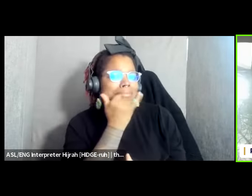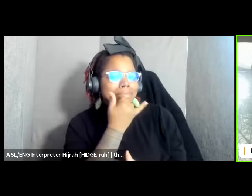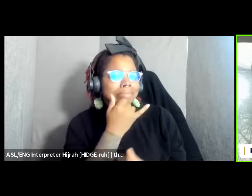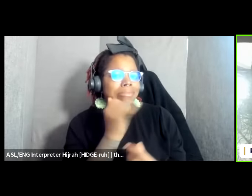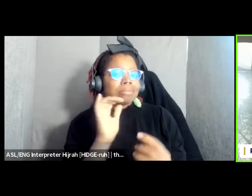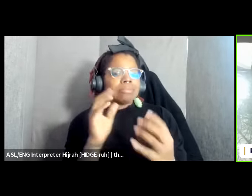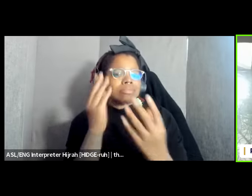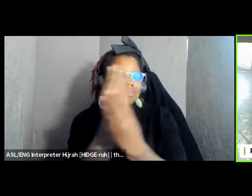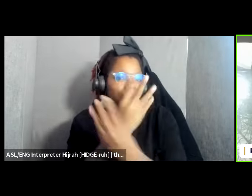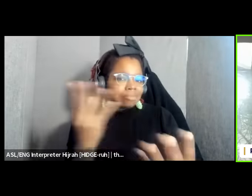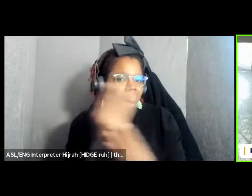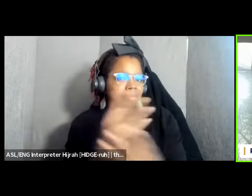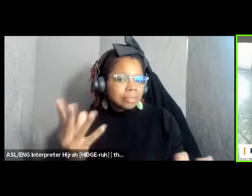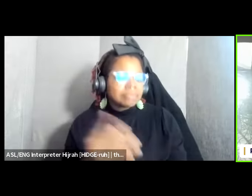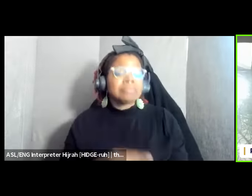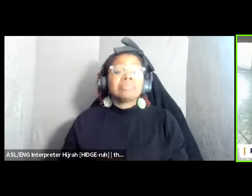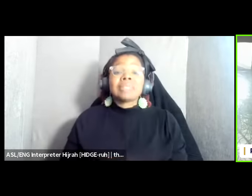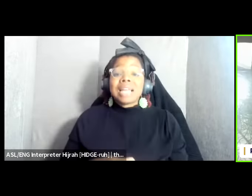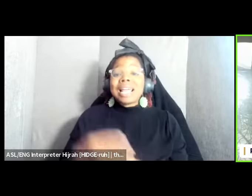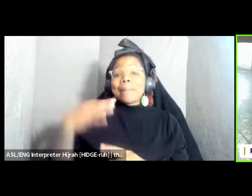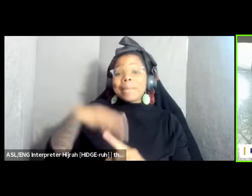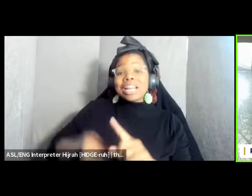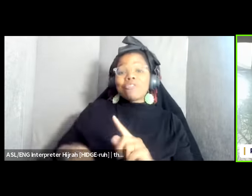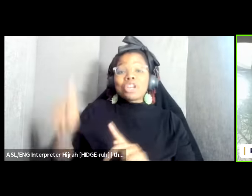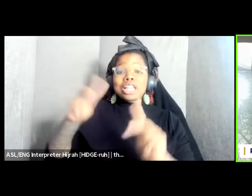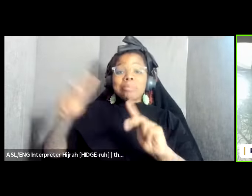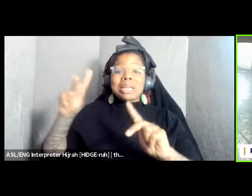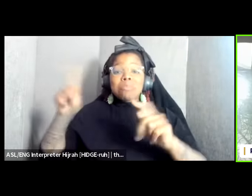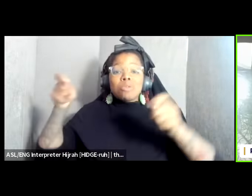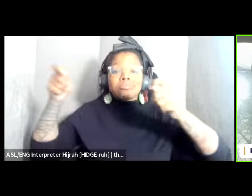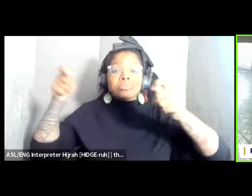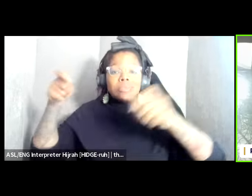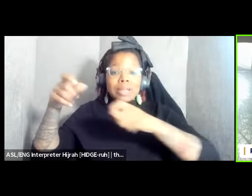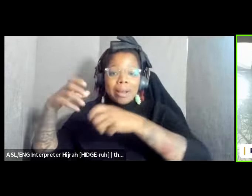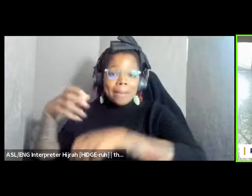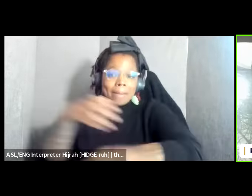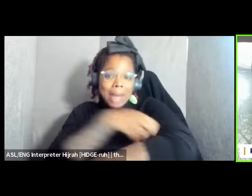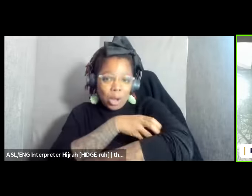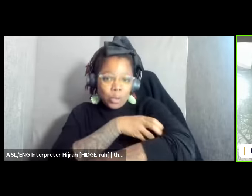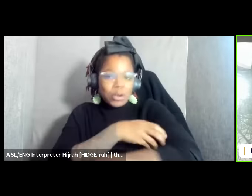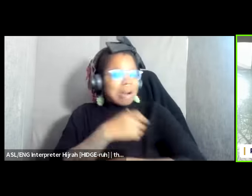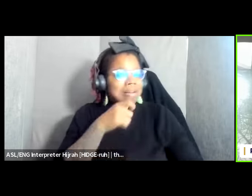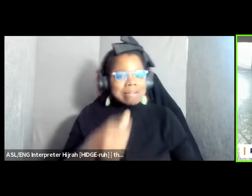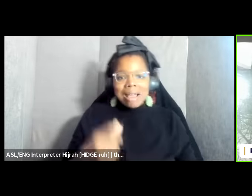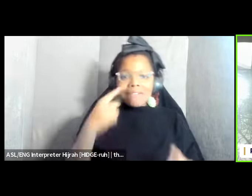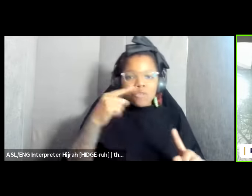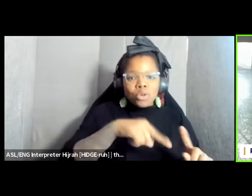benefits those who are in power not those who are impressed those who are oppressed we know